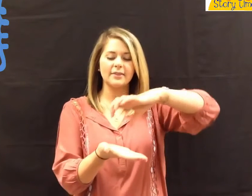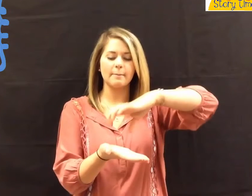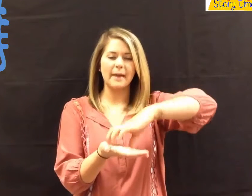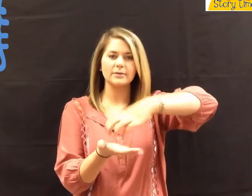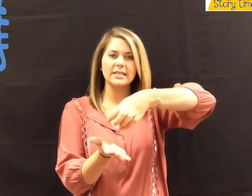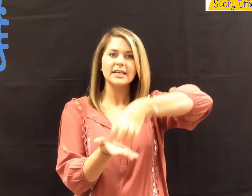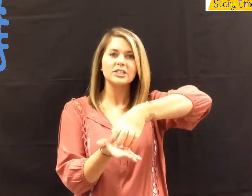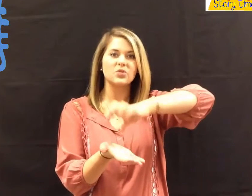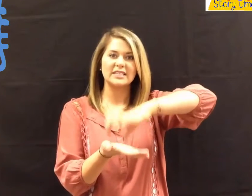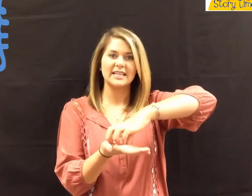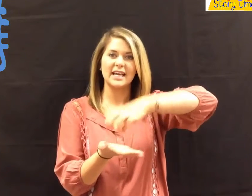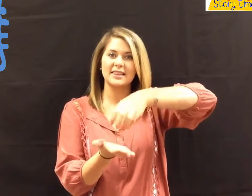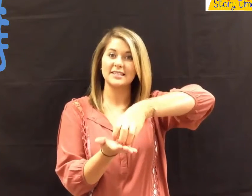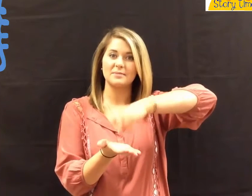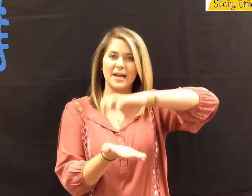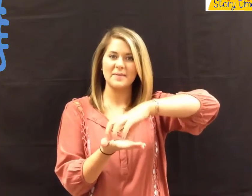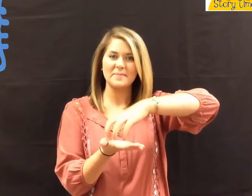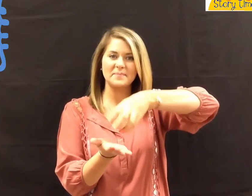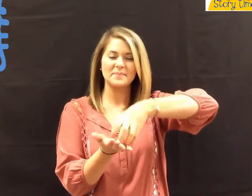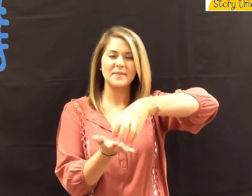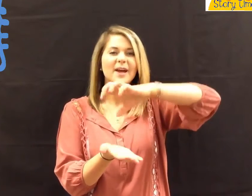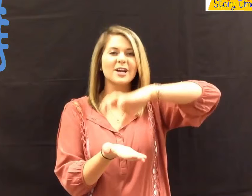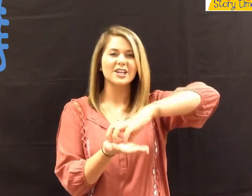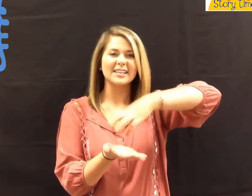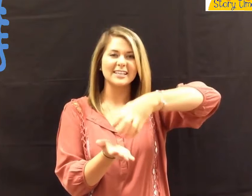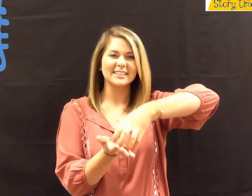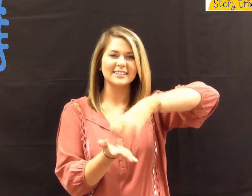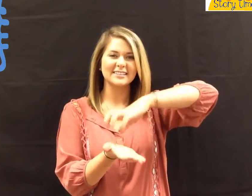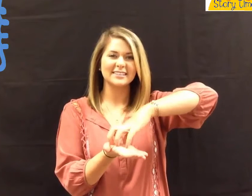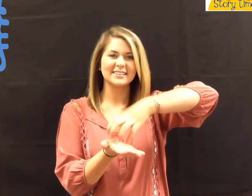Then bounce it and twist it at the same time."Cookie."